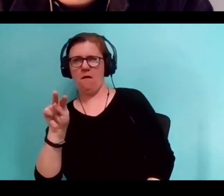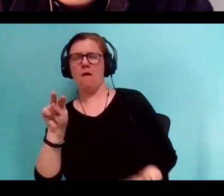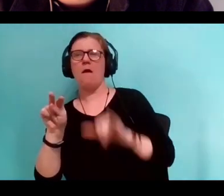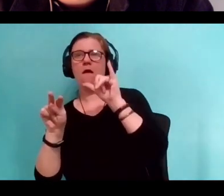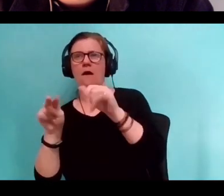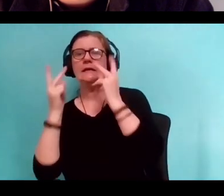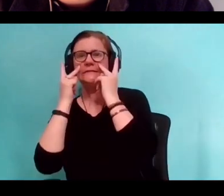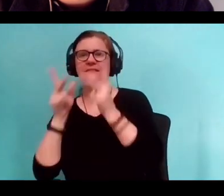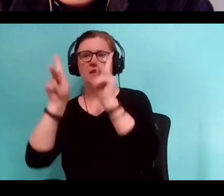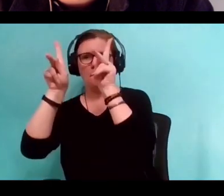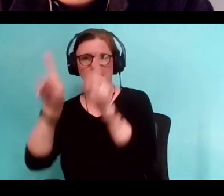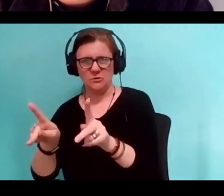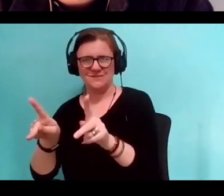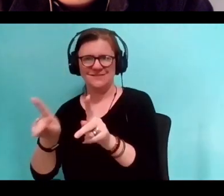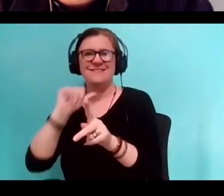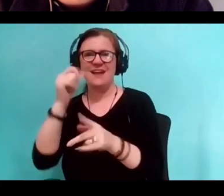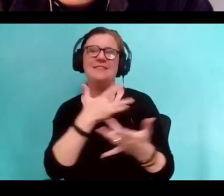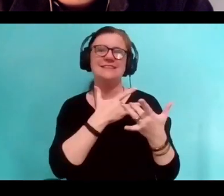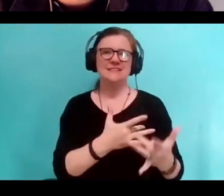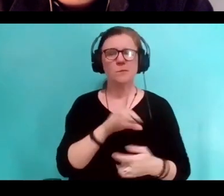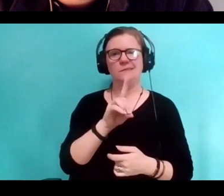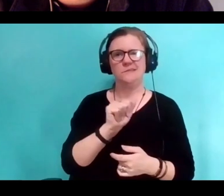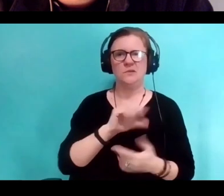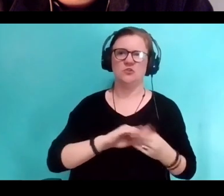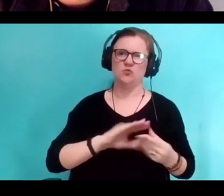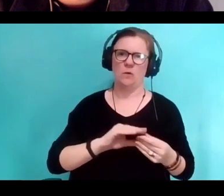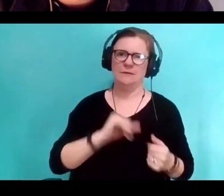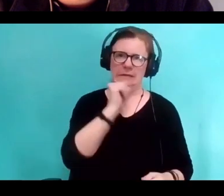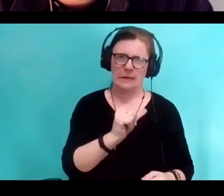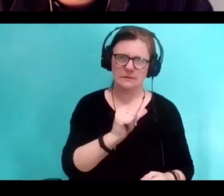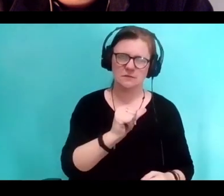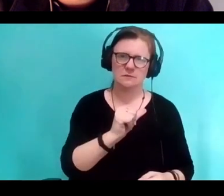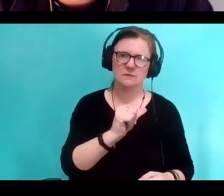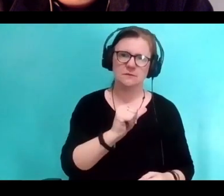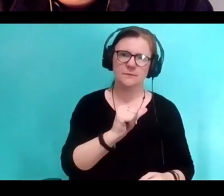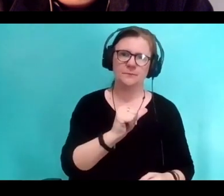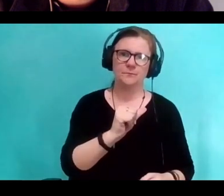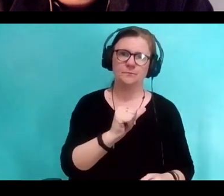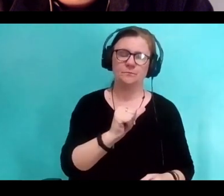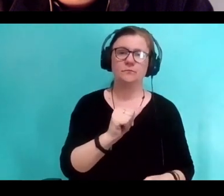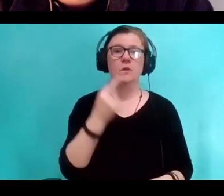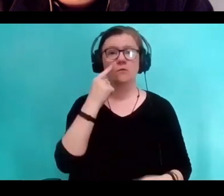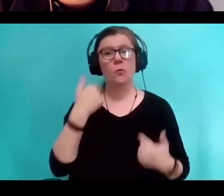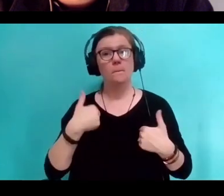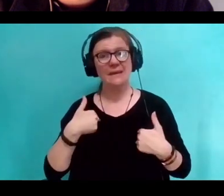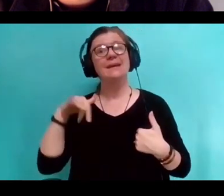into the story that they're familiar with. So for me, yeah, the portrait is a story,